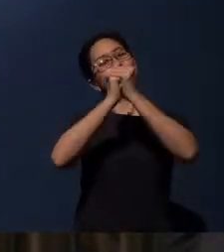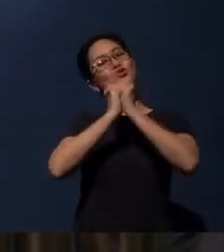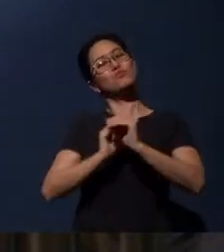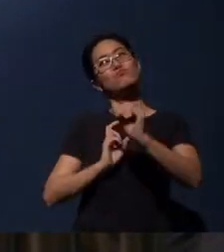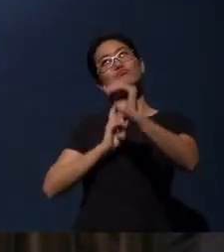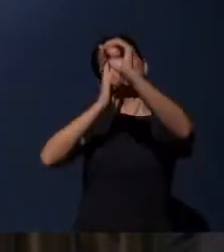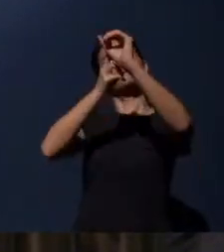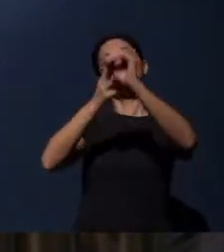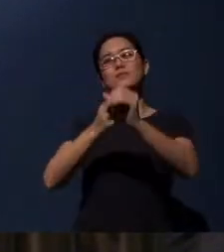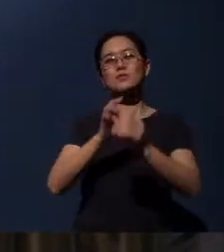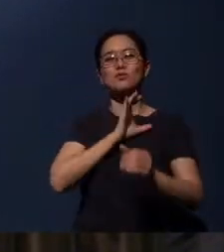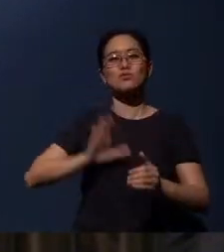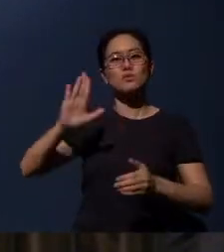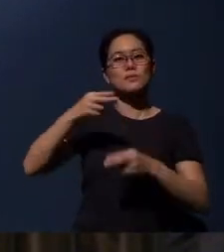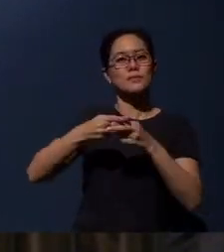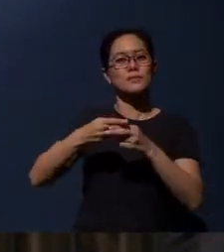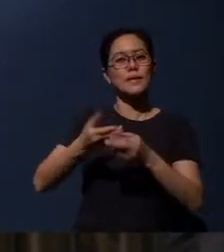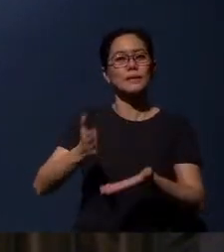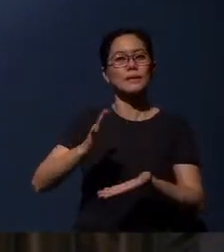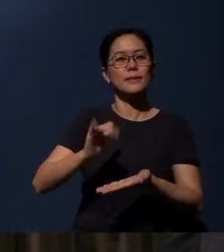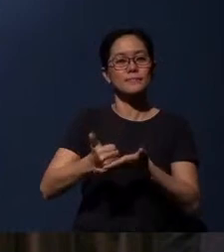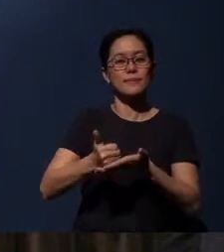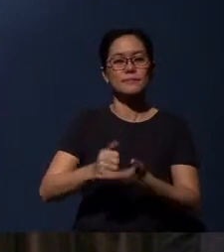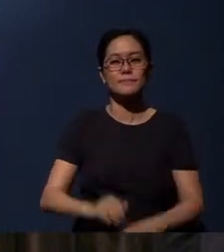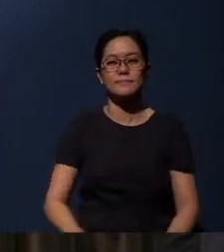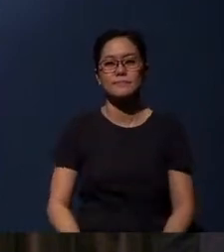In Christ's name we pray, amen.